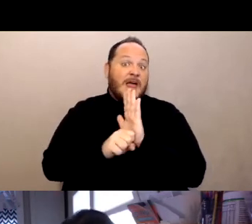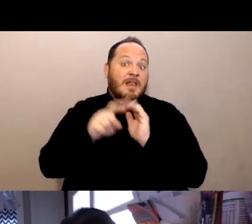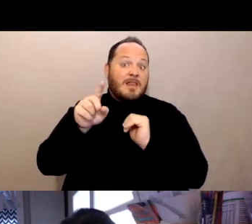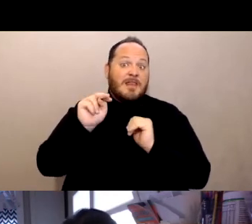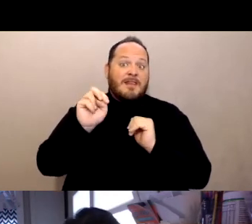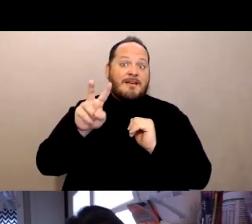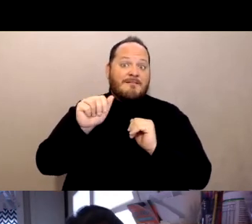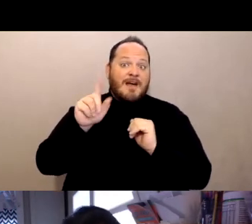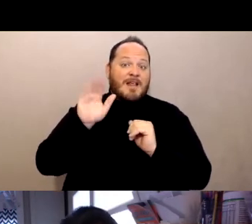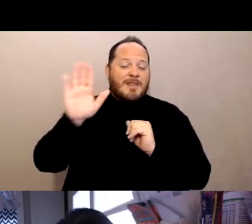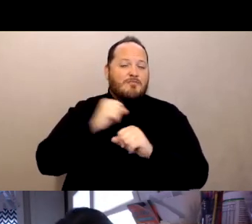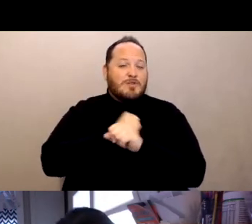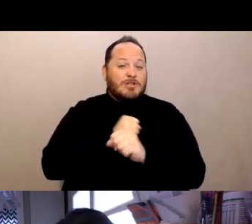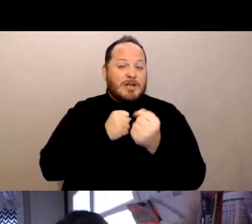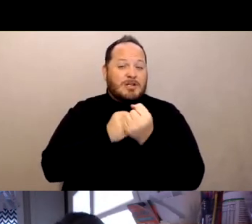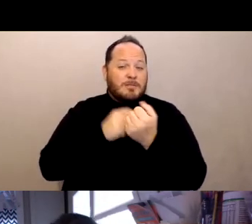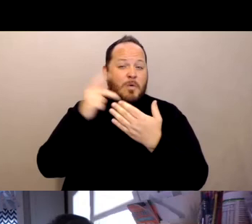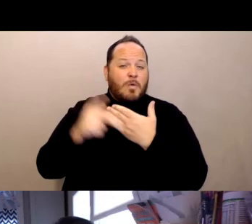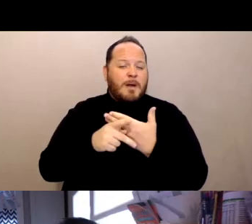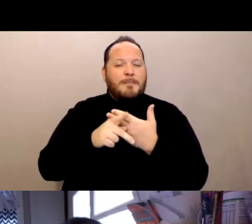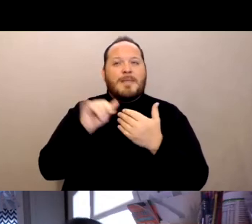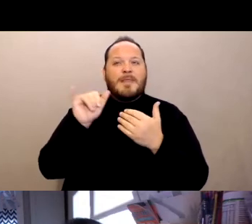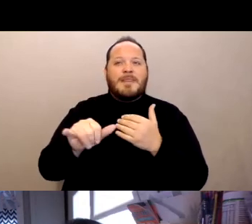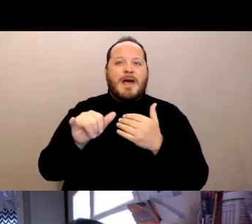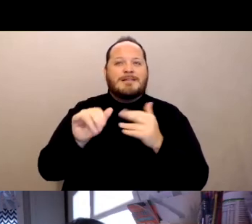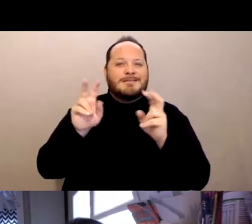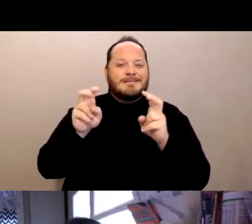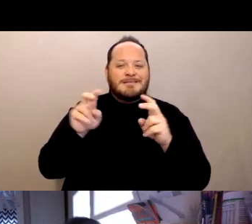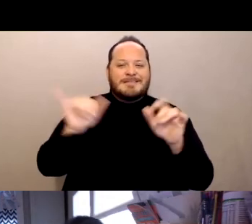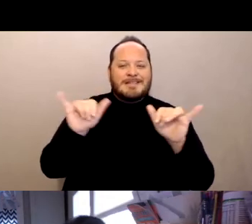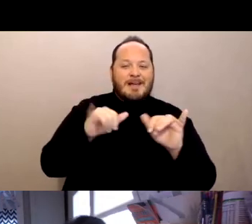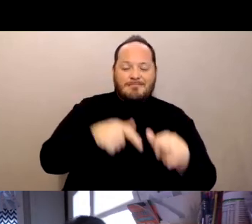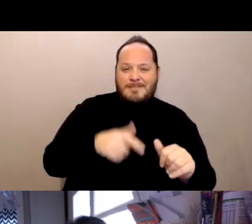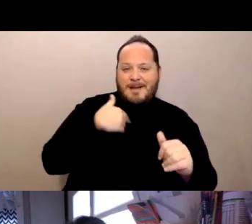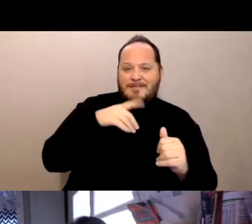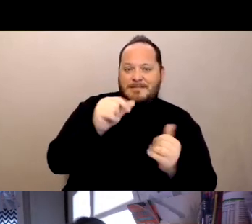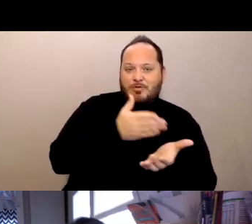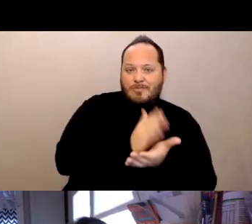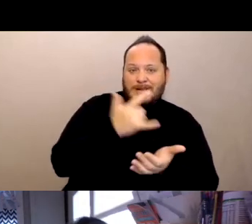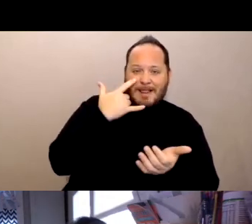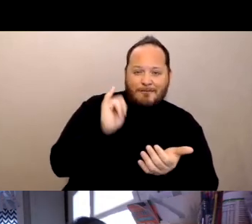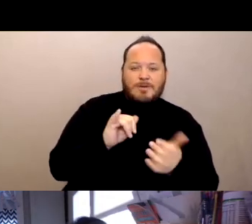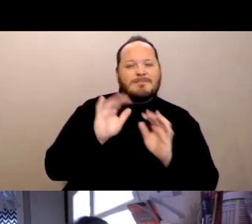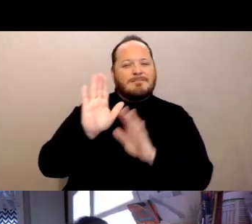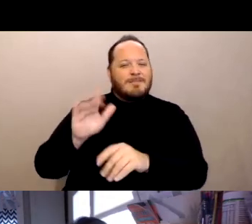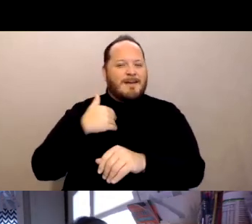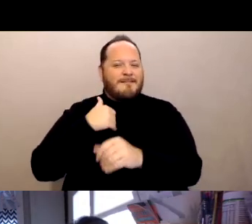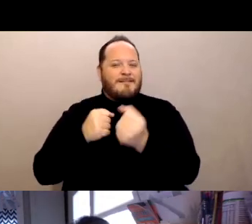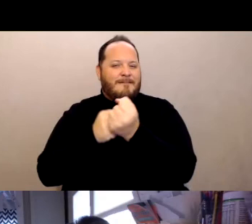It was the Nevada equivalent of disability rights California. So I really loved the work, it was great work